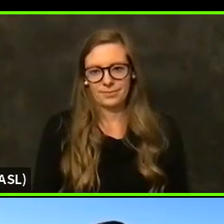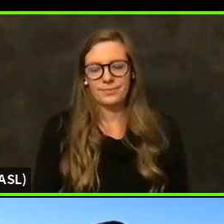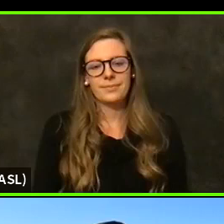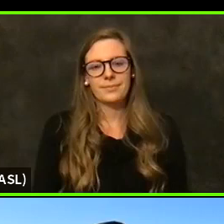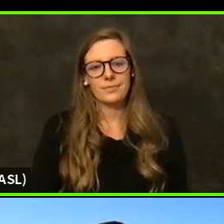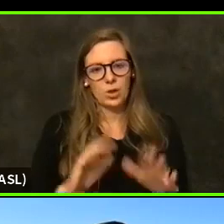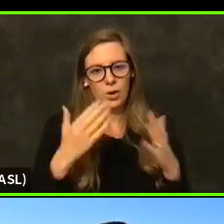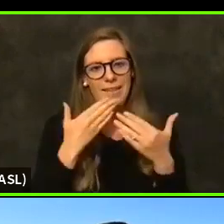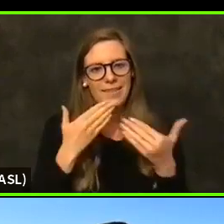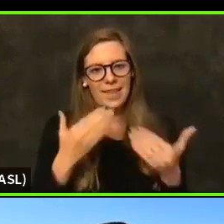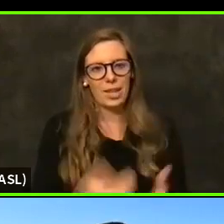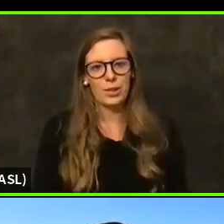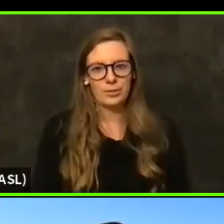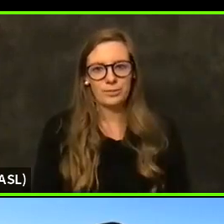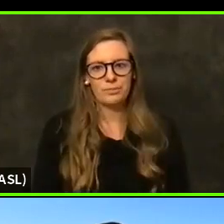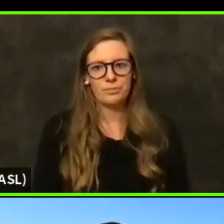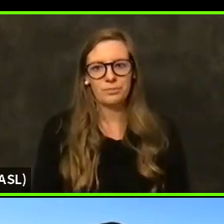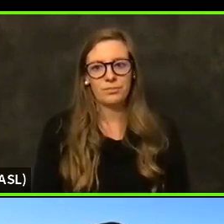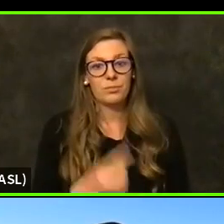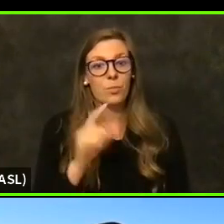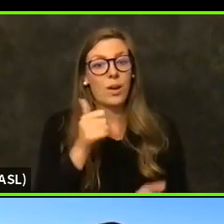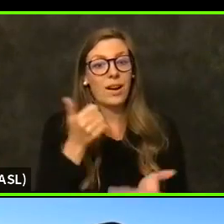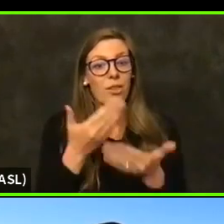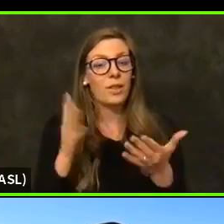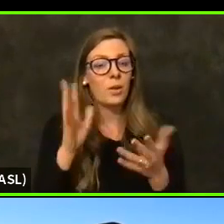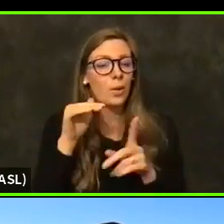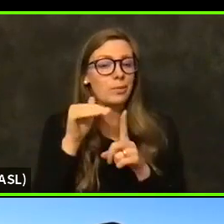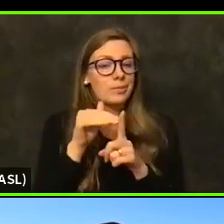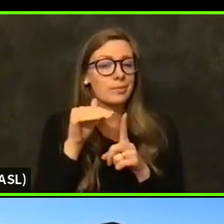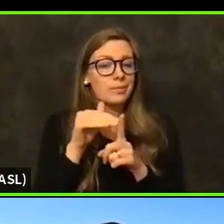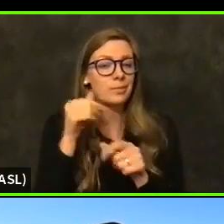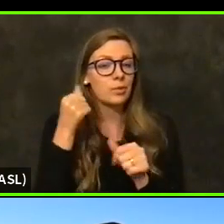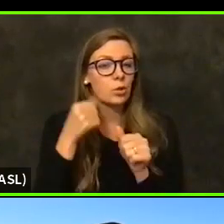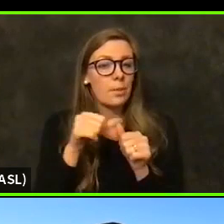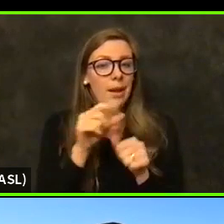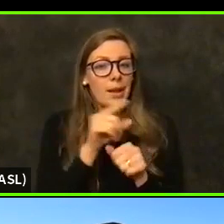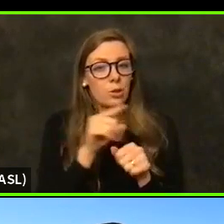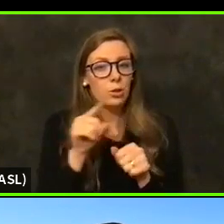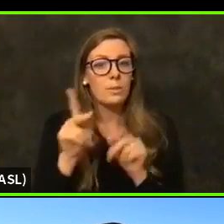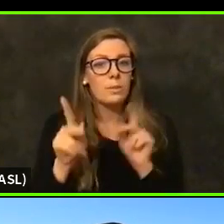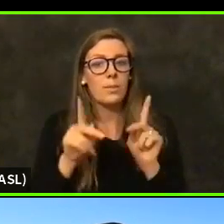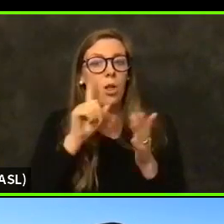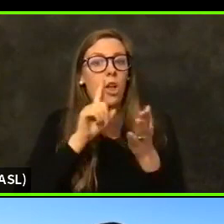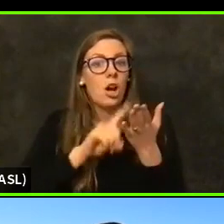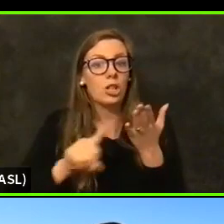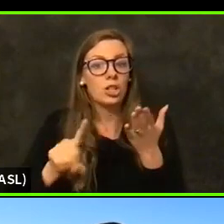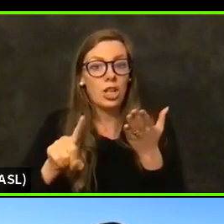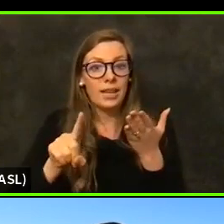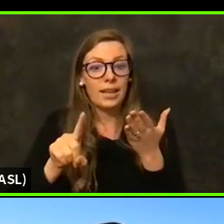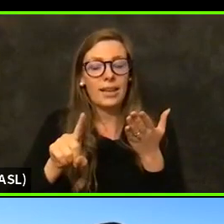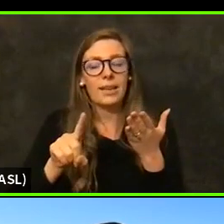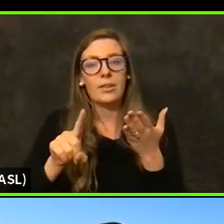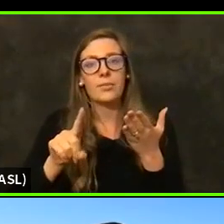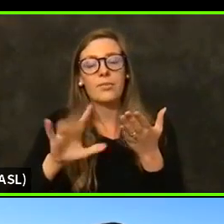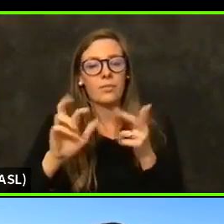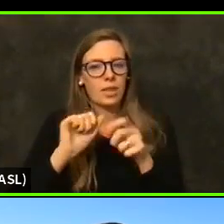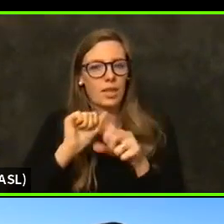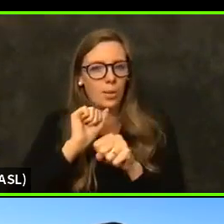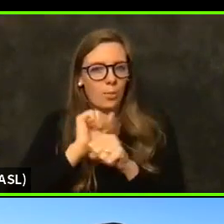And one other thing, we do want to remind people that we do know that people are checking those appointment